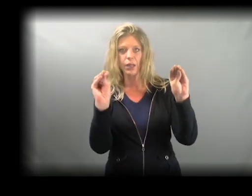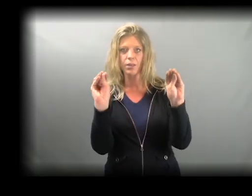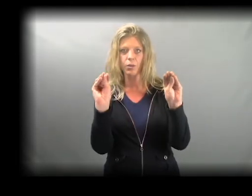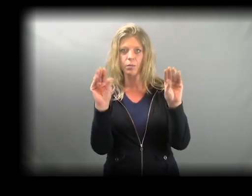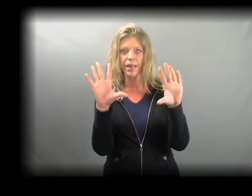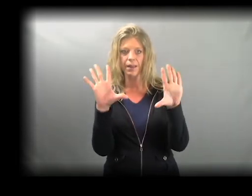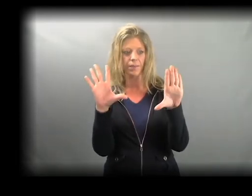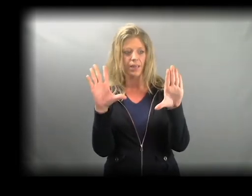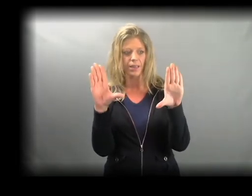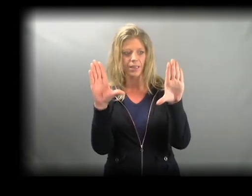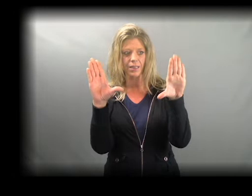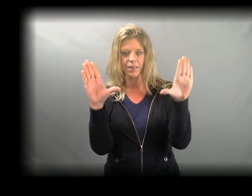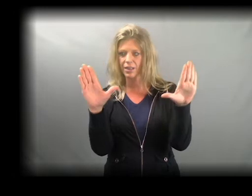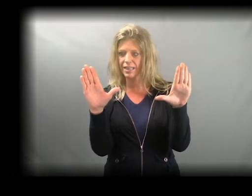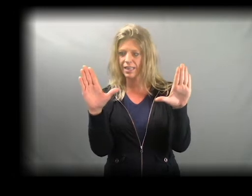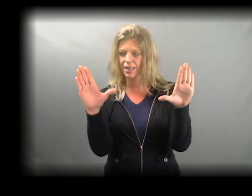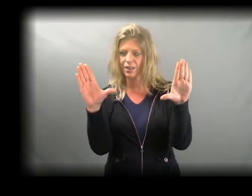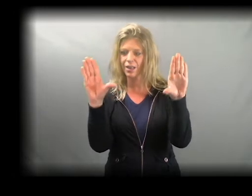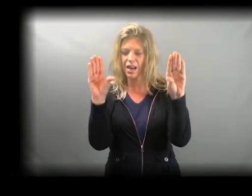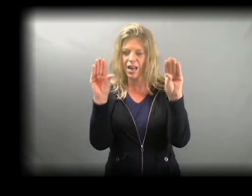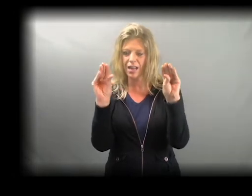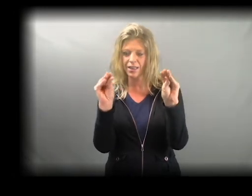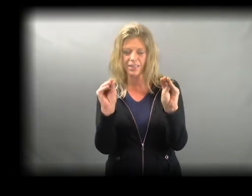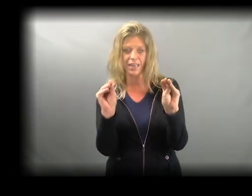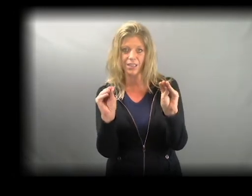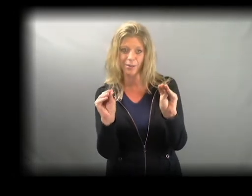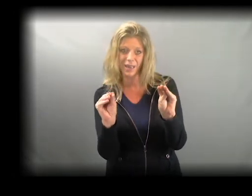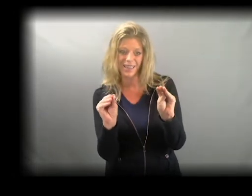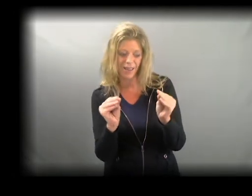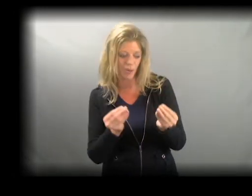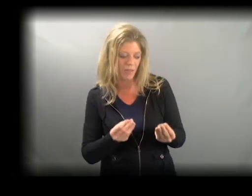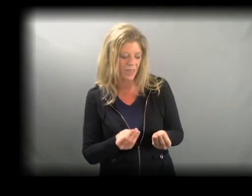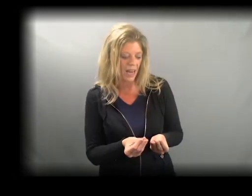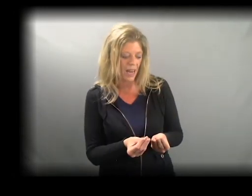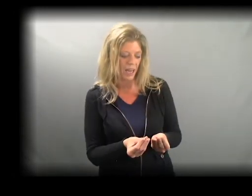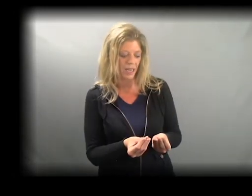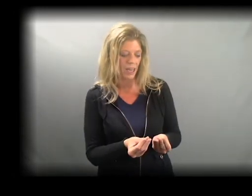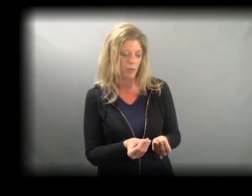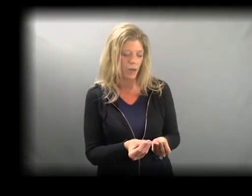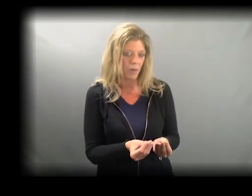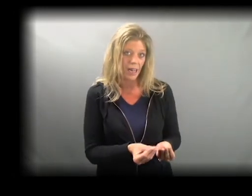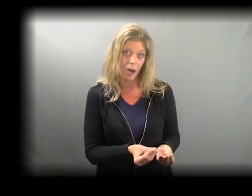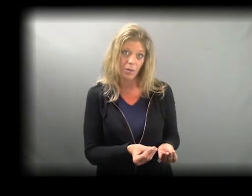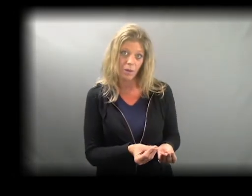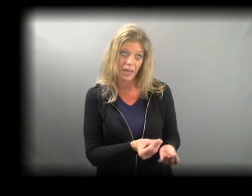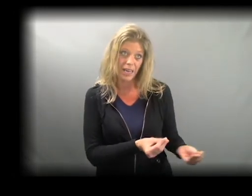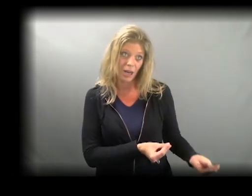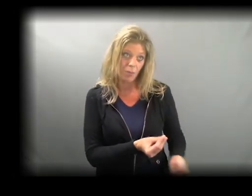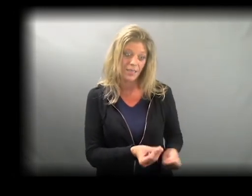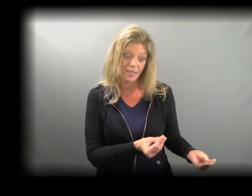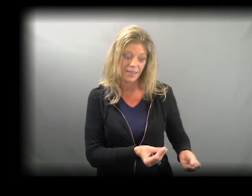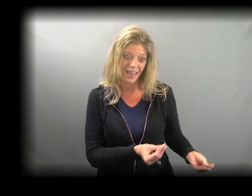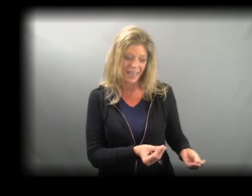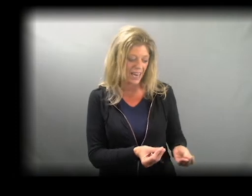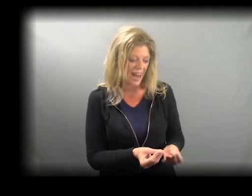So, my fingers are together and they're touching my thumbs, and I'm on my my opposite side,